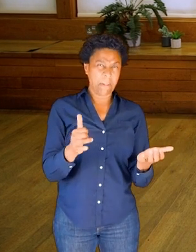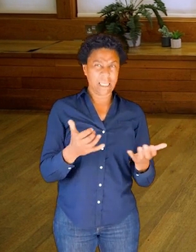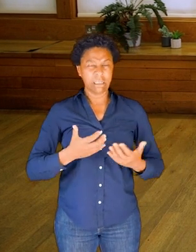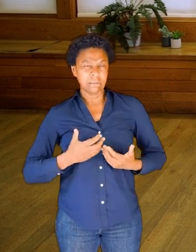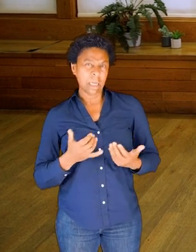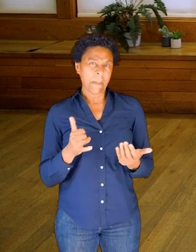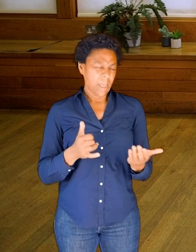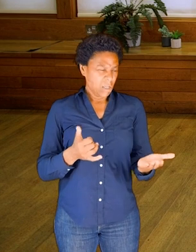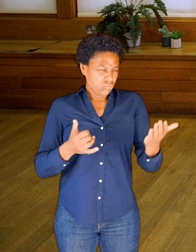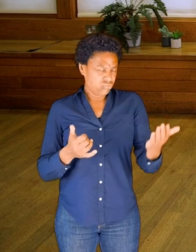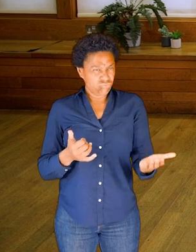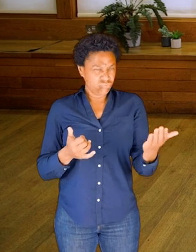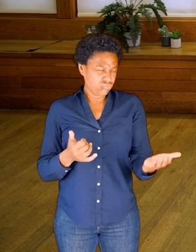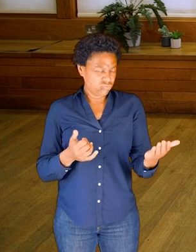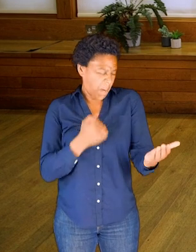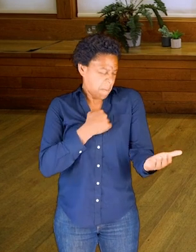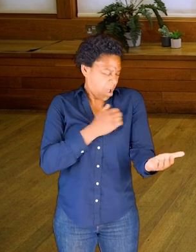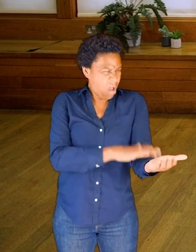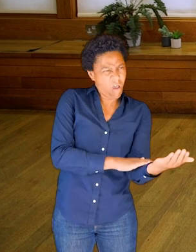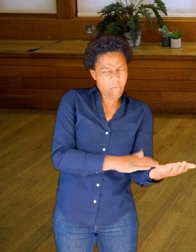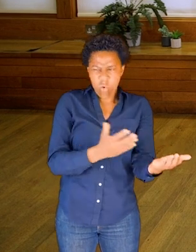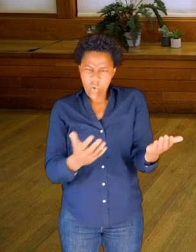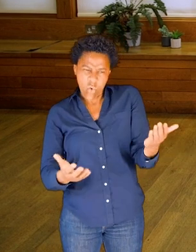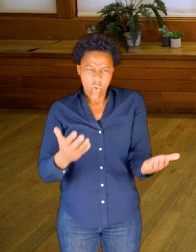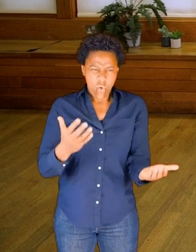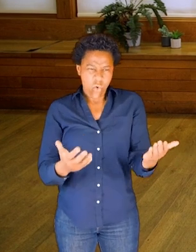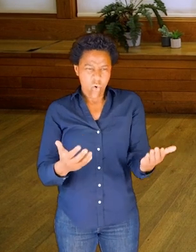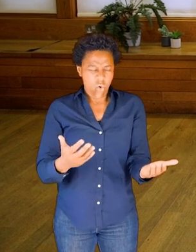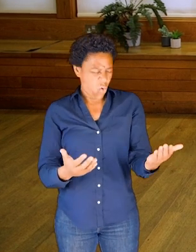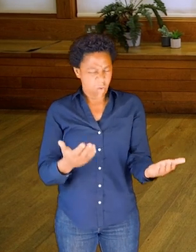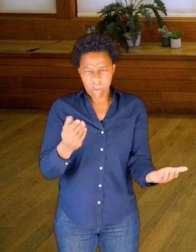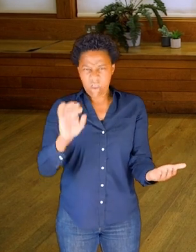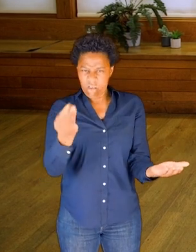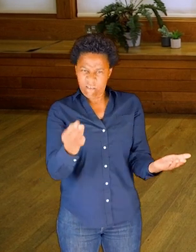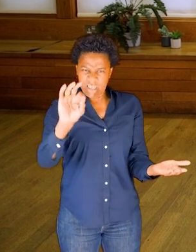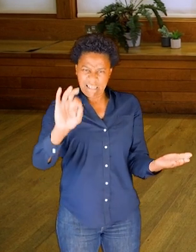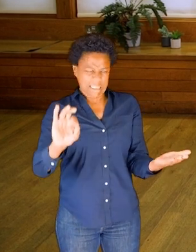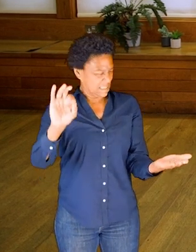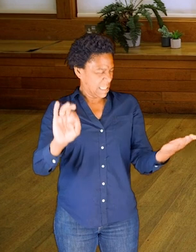in my forearm, perhaps it feels a similar weight to my forearm.